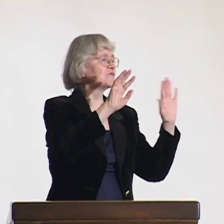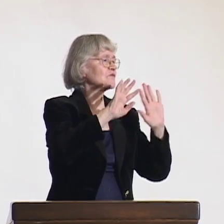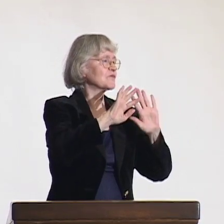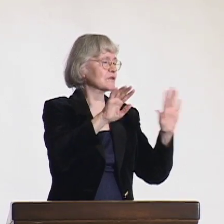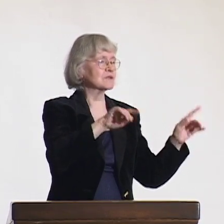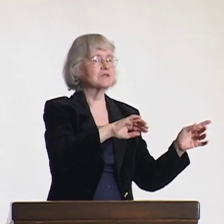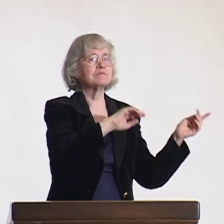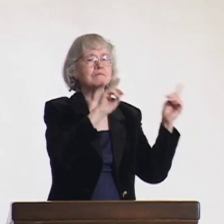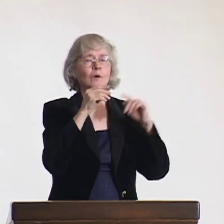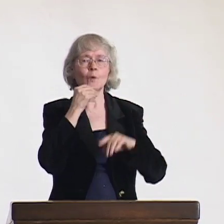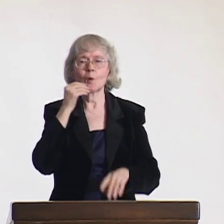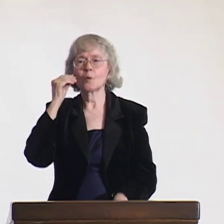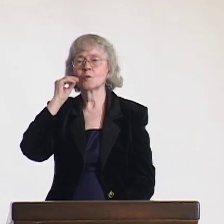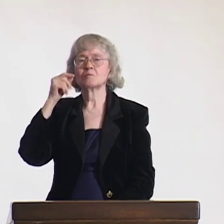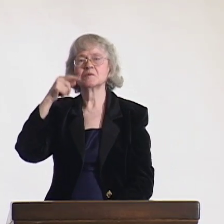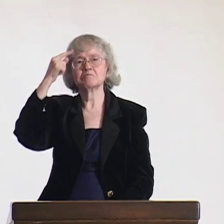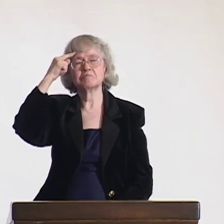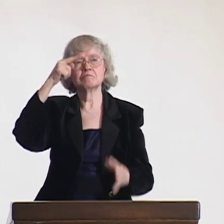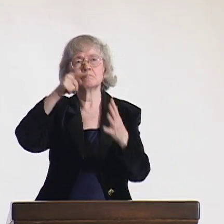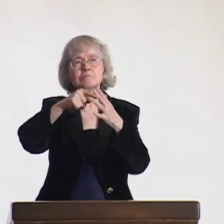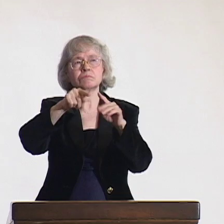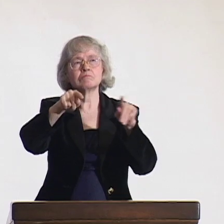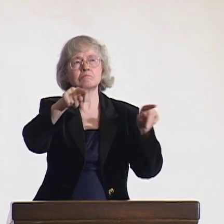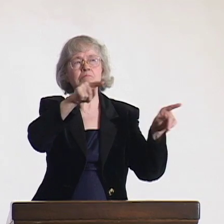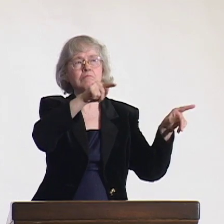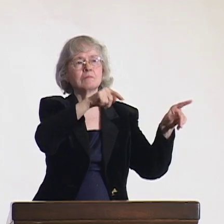There were many men seeking wives.